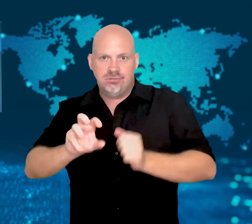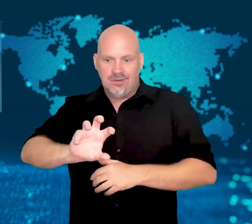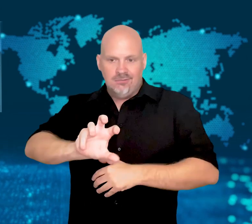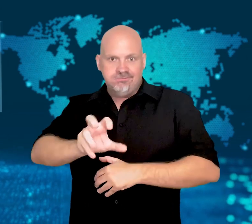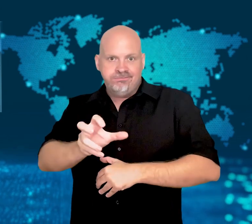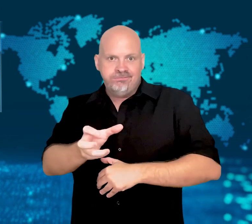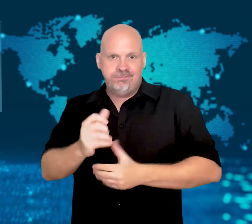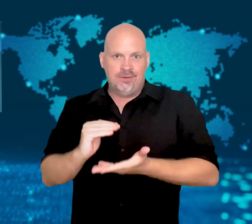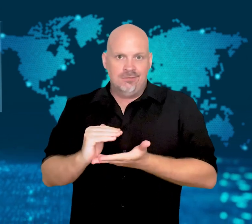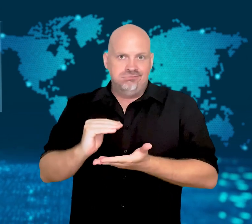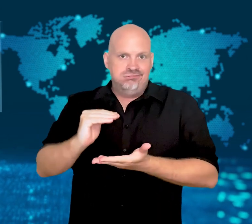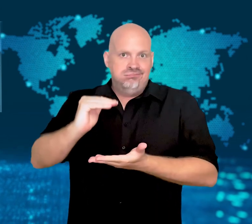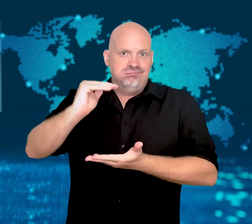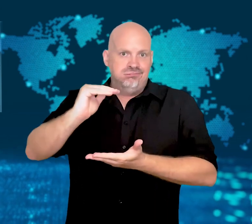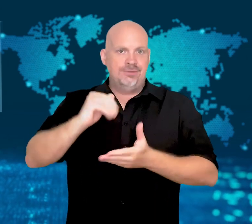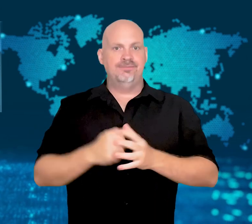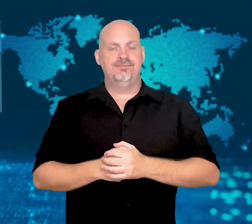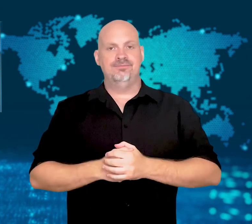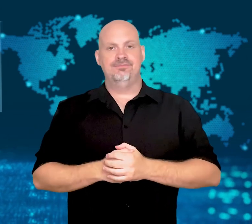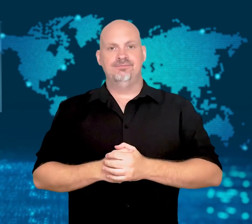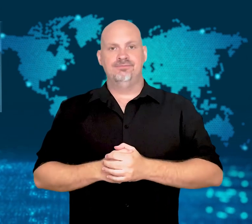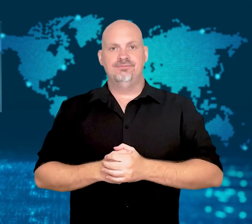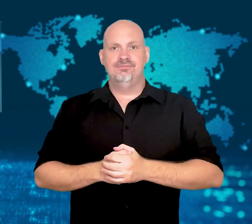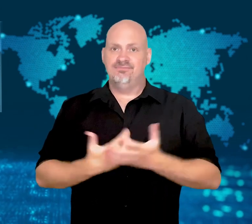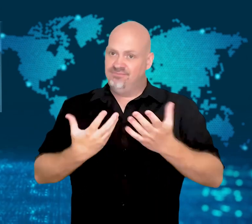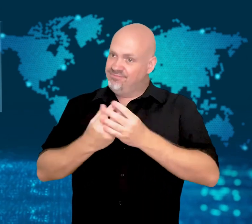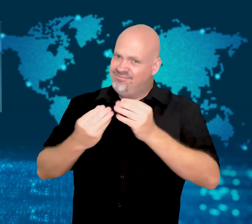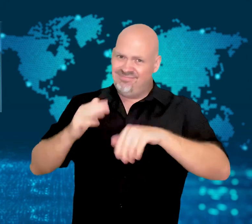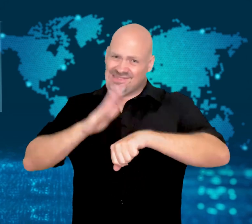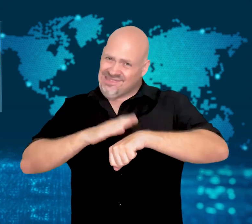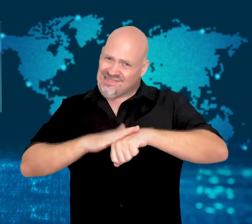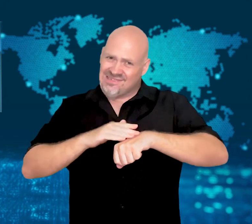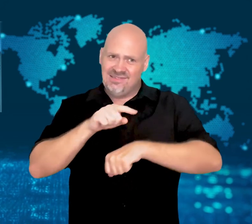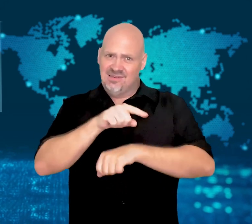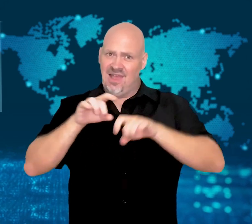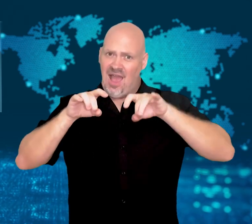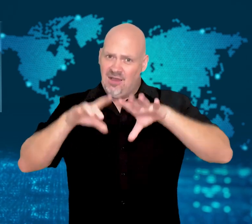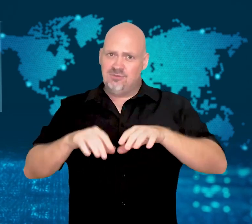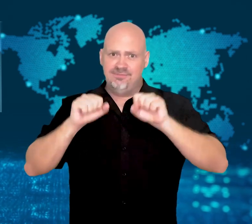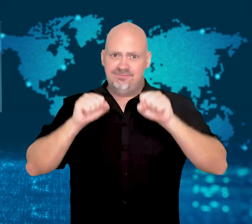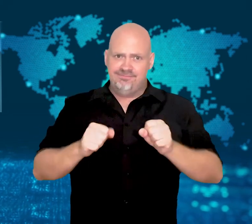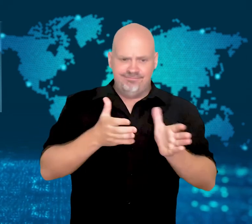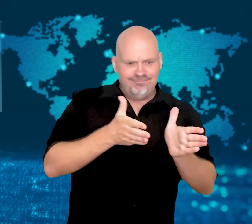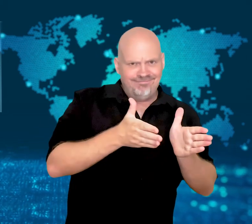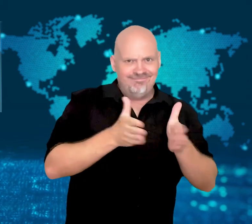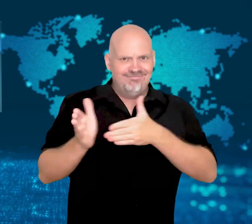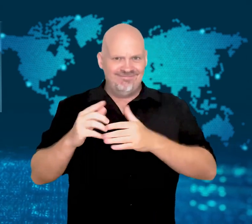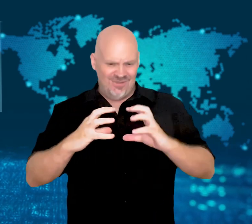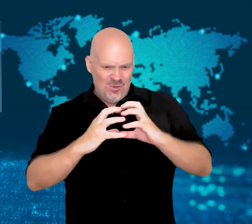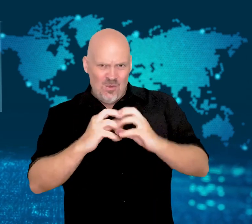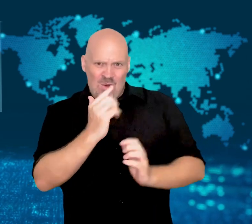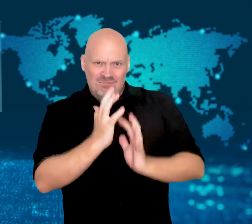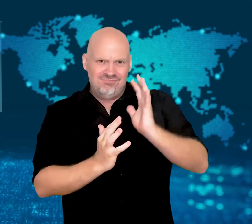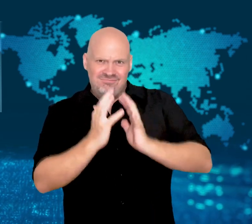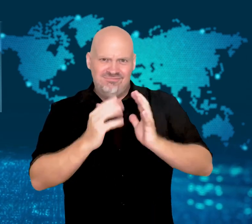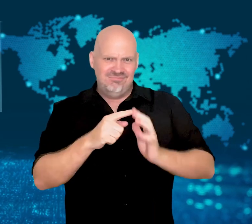Cold weather has increased the demand for heat.